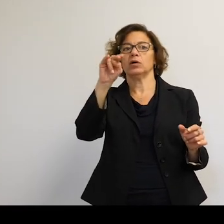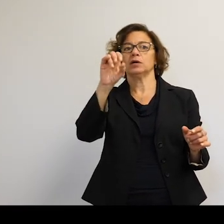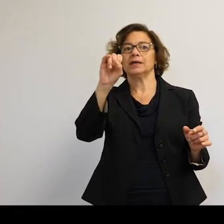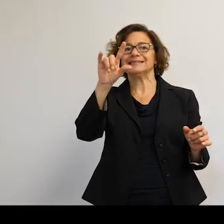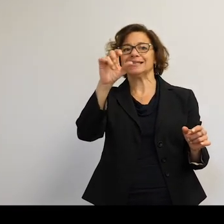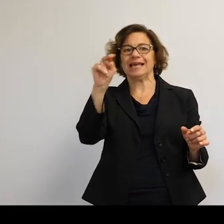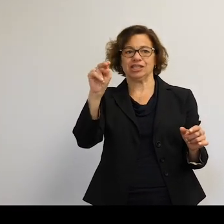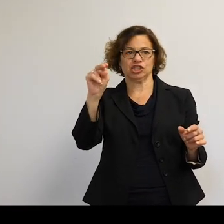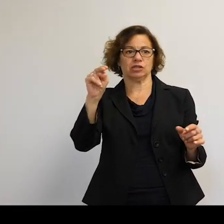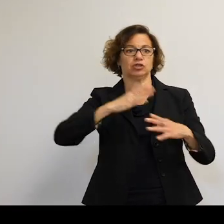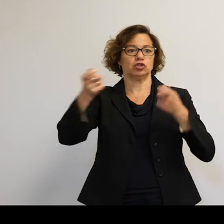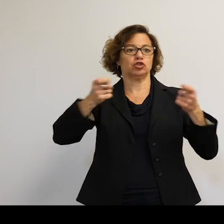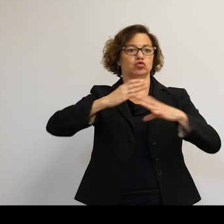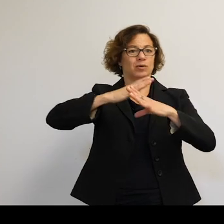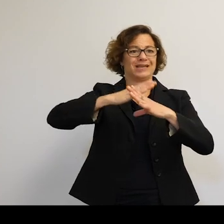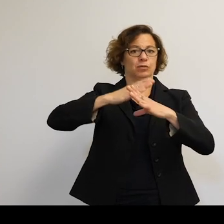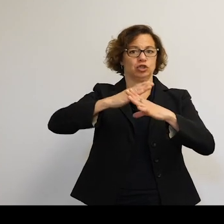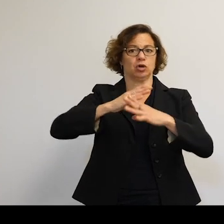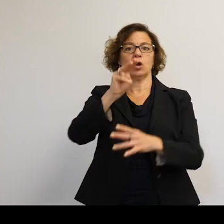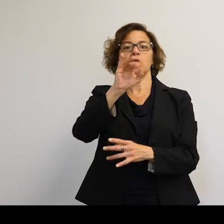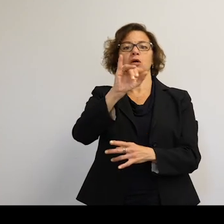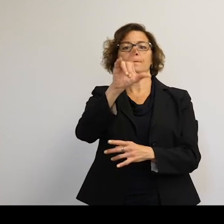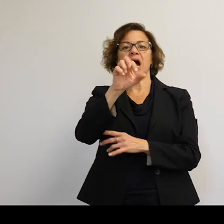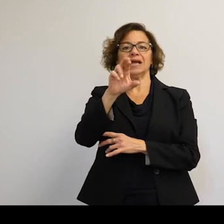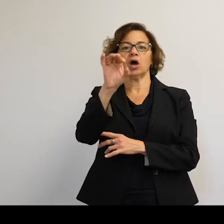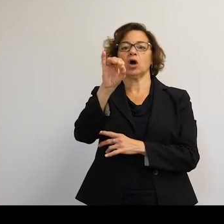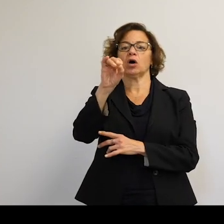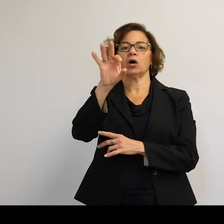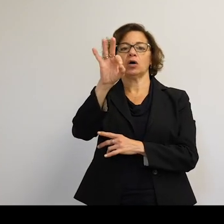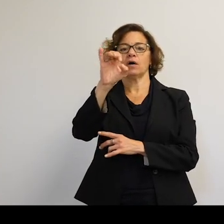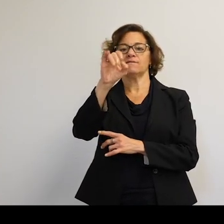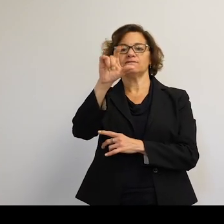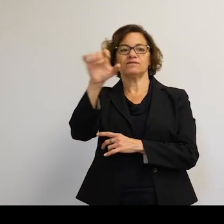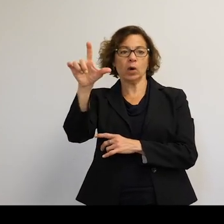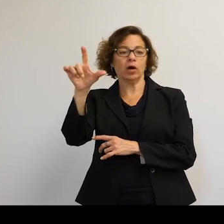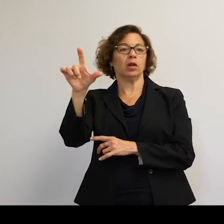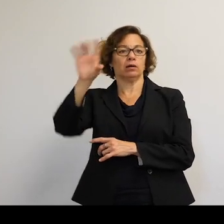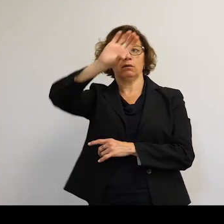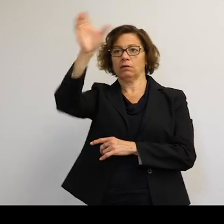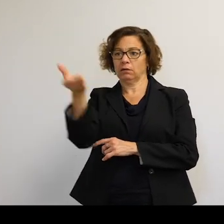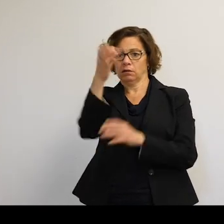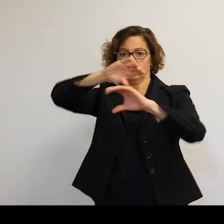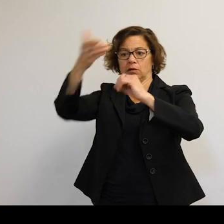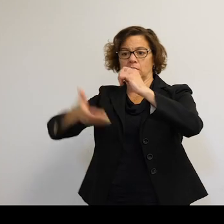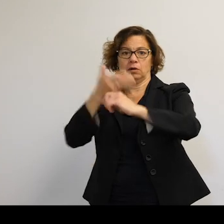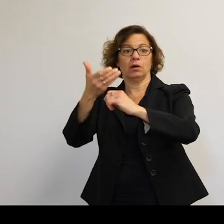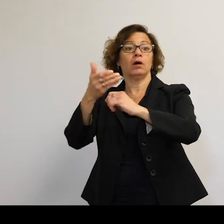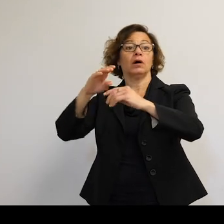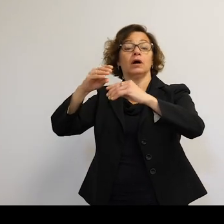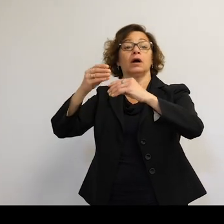You manage the temperature. And it's like Mylar foil. And over time, it degrades and sprawls off,